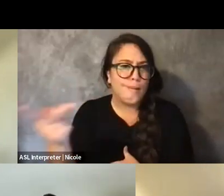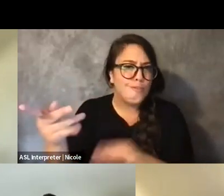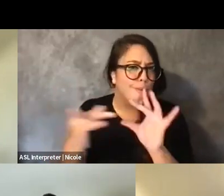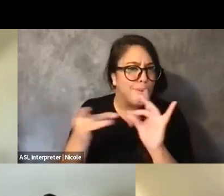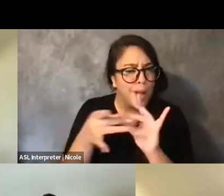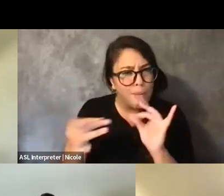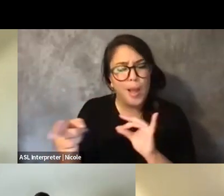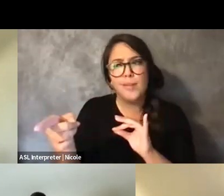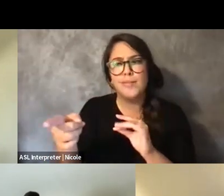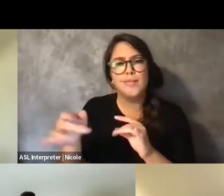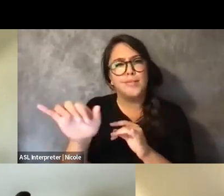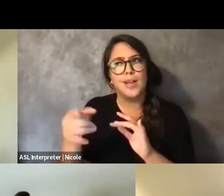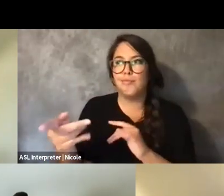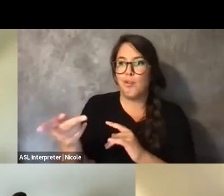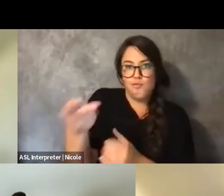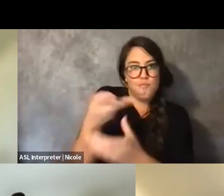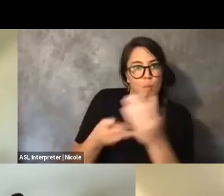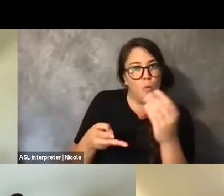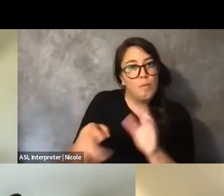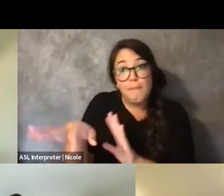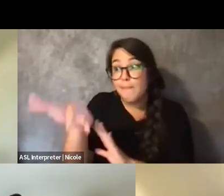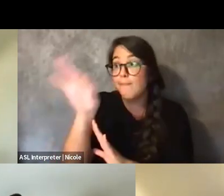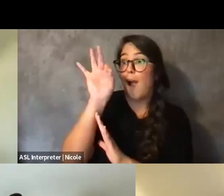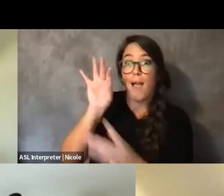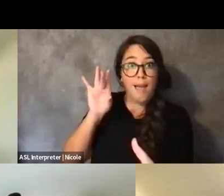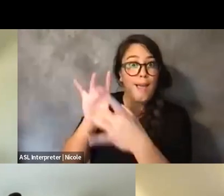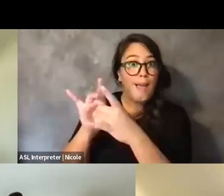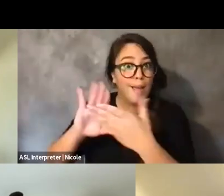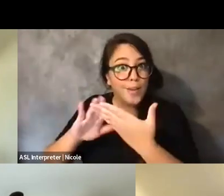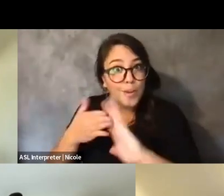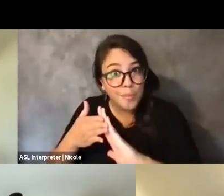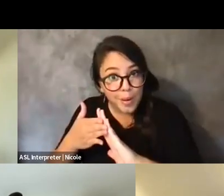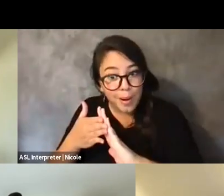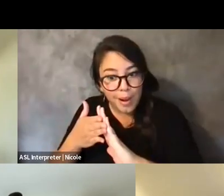but then once you find it, you're continually sustaining and creating community,